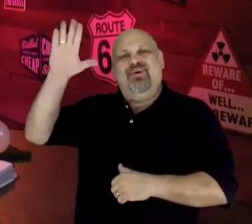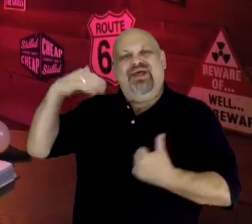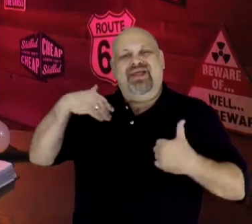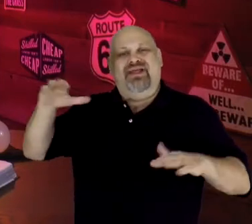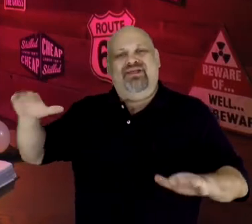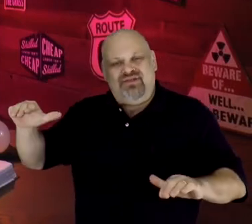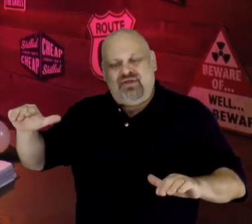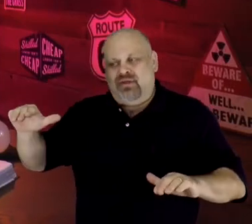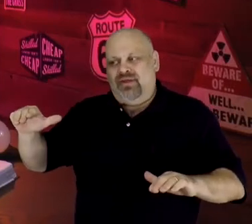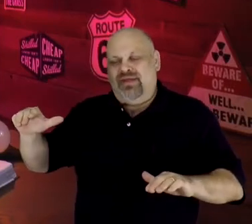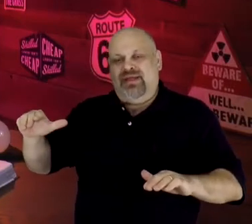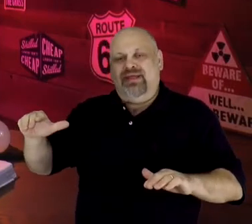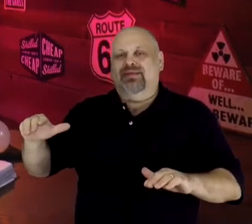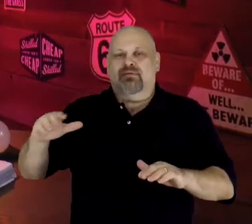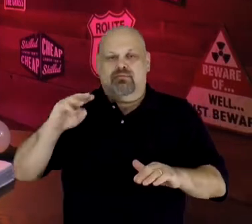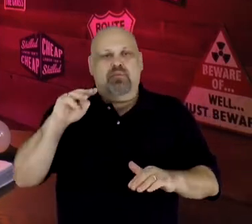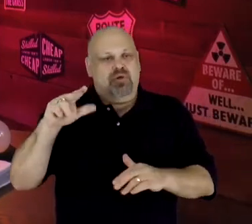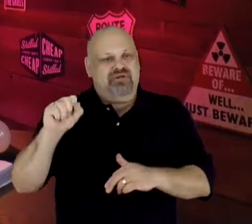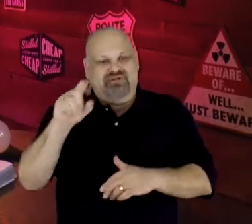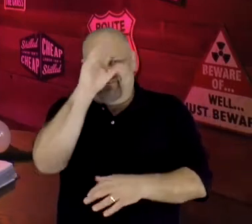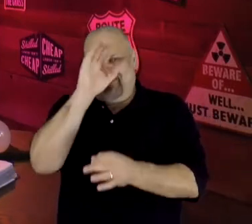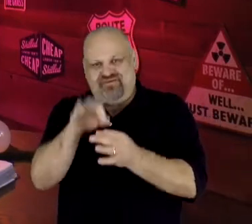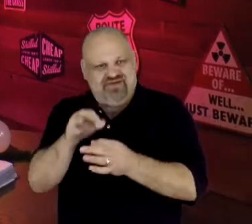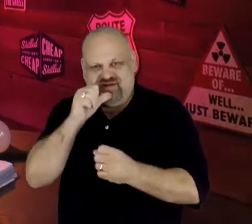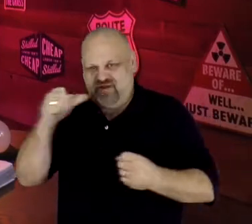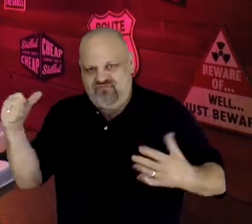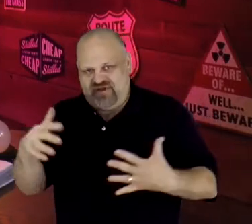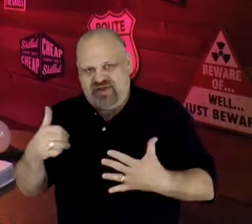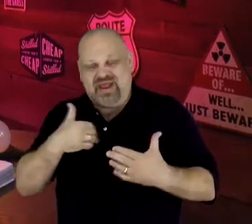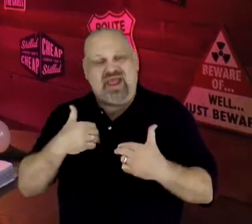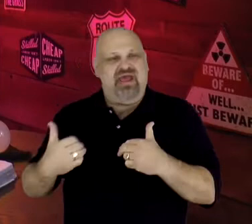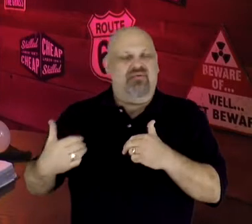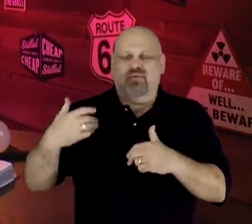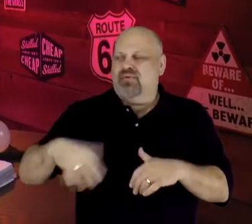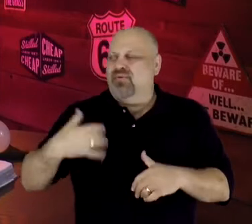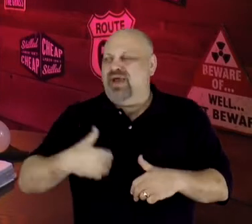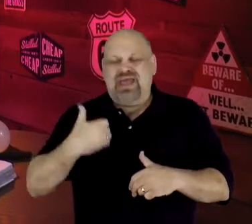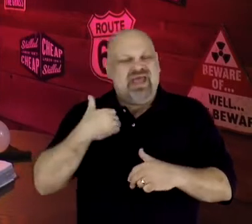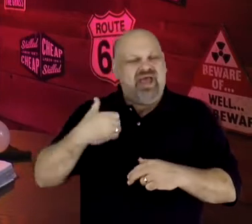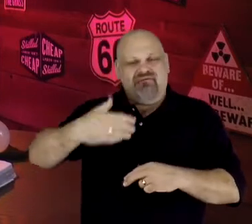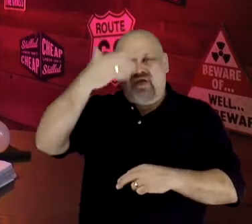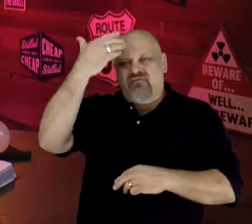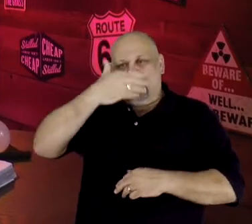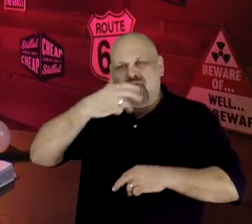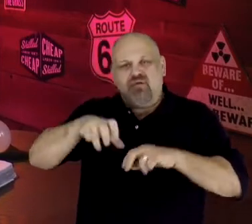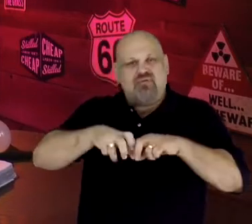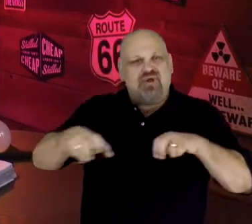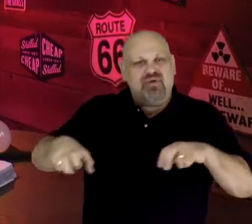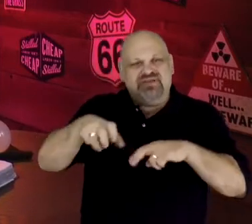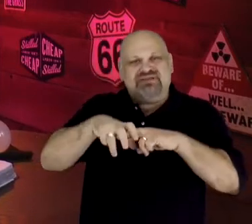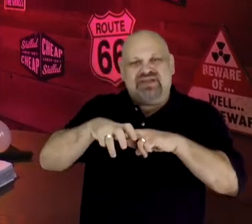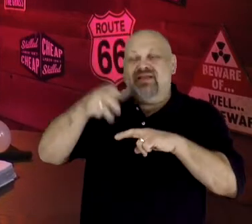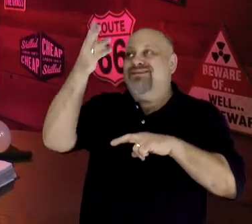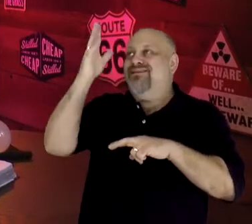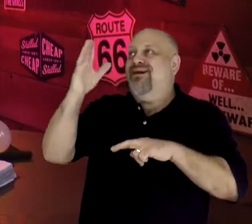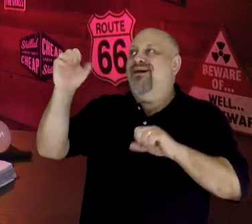unafraid to have a front row seat at God's spectacular display of sovereign authority.